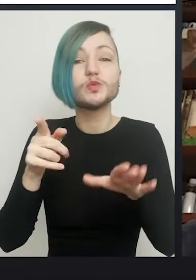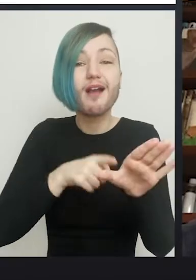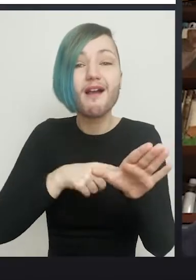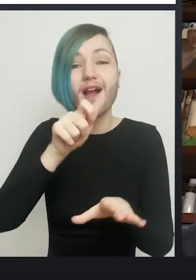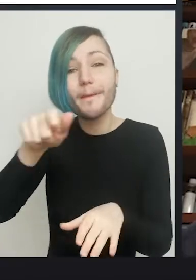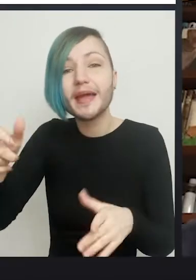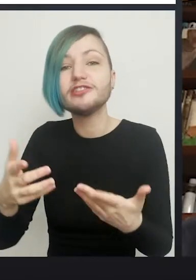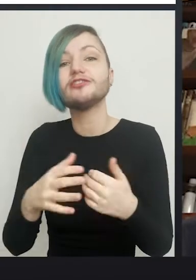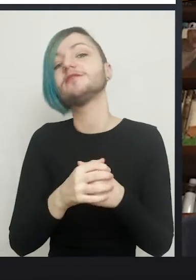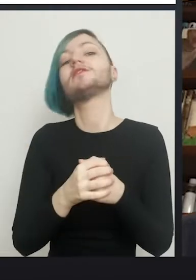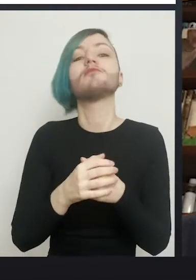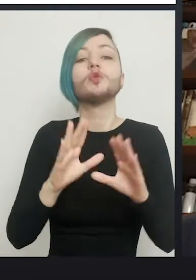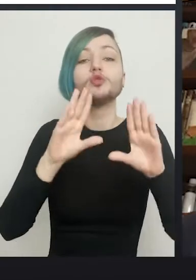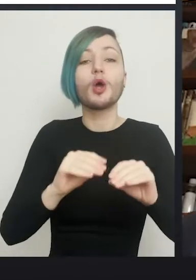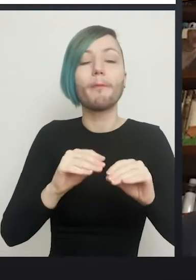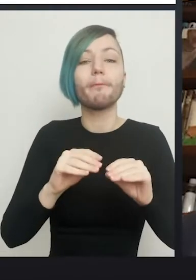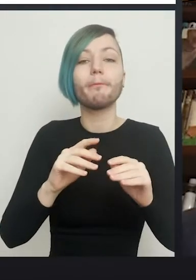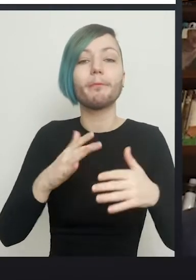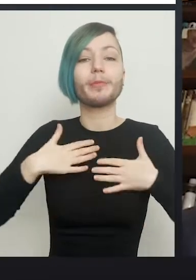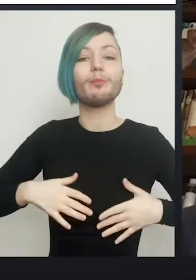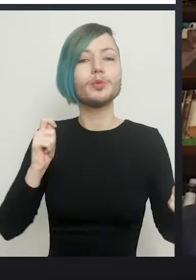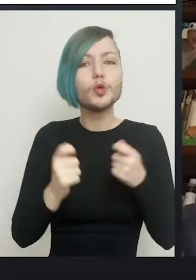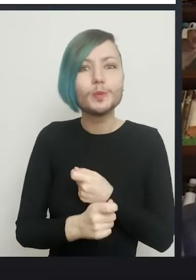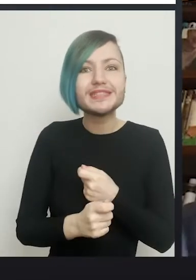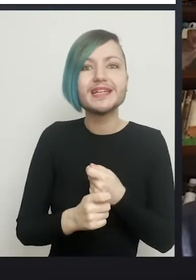puberty arrests who are having bowel segment vaginoplasties particularly in Holland.